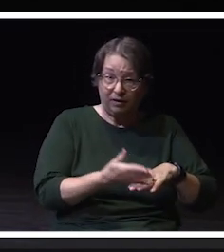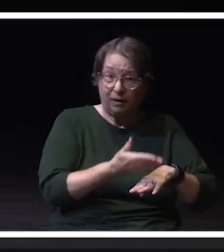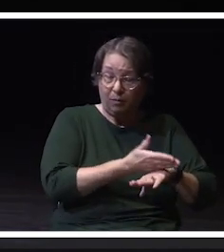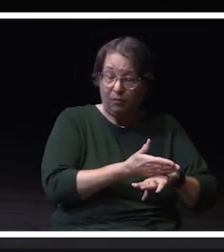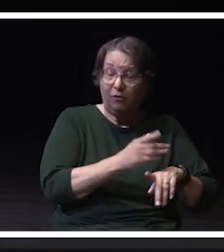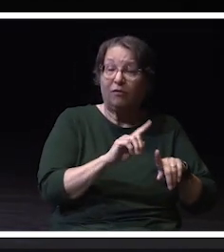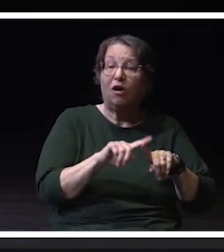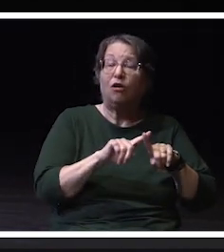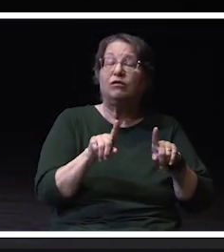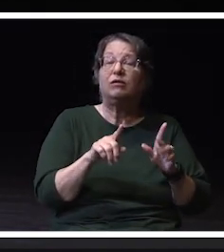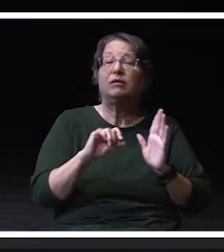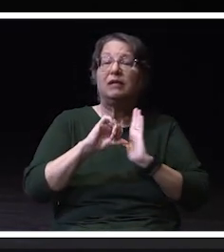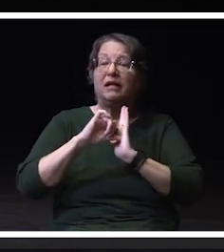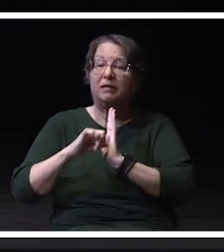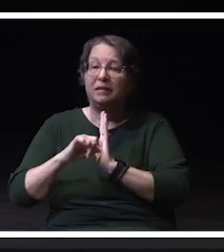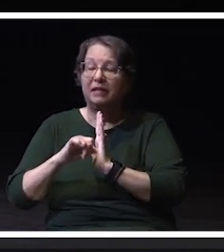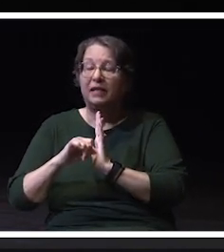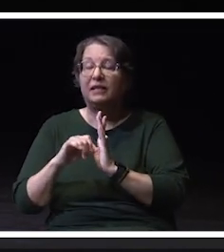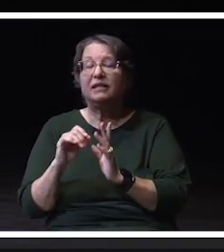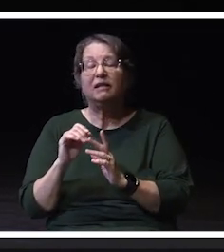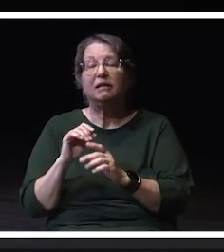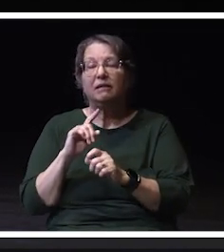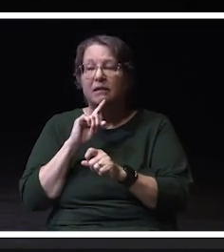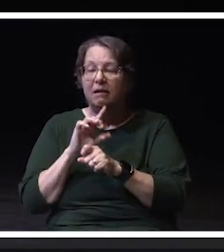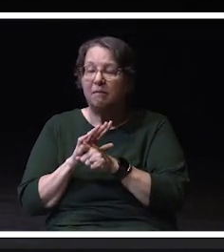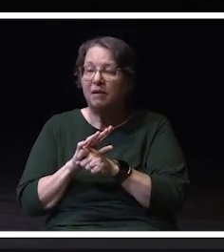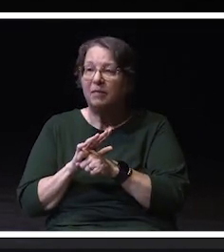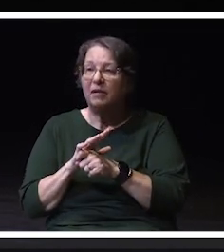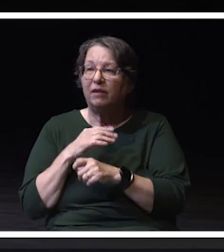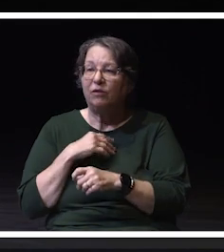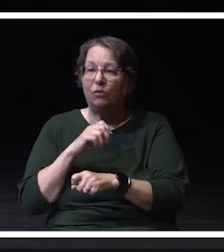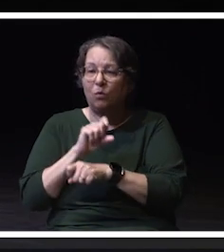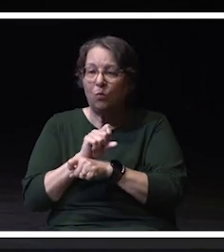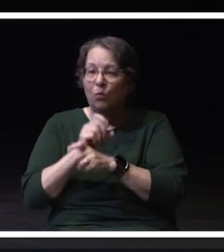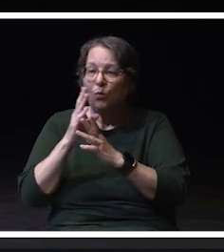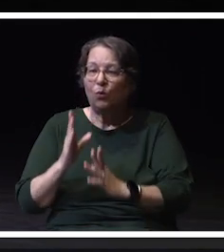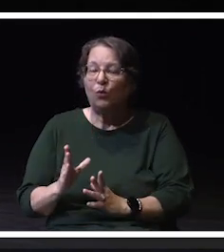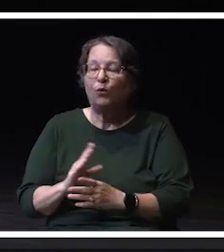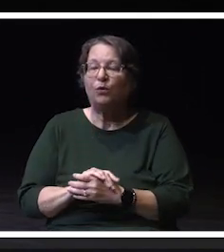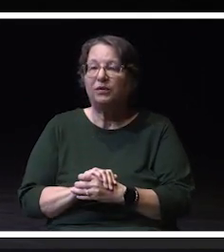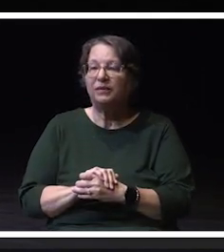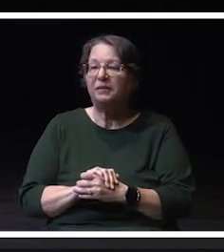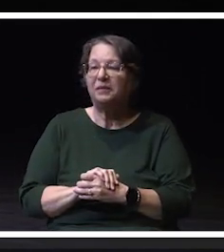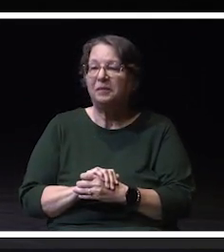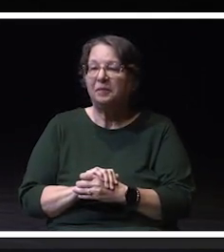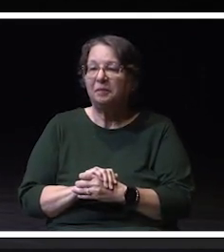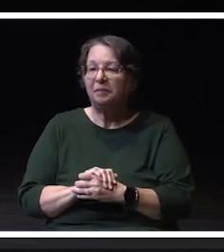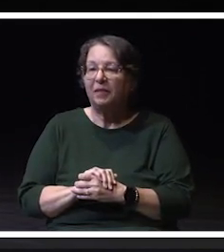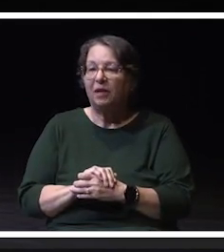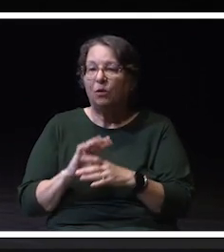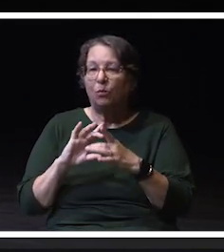our continued commitment to our employees in the space of compensation.